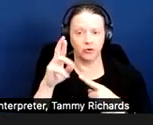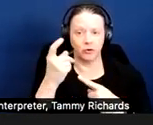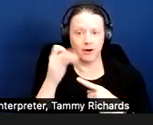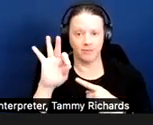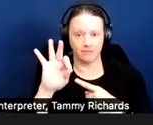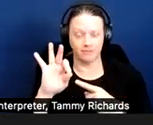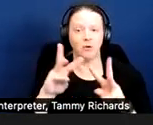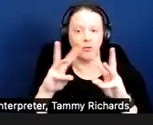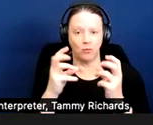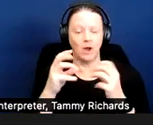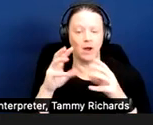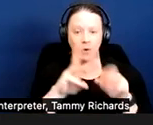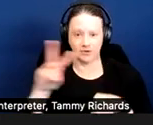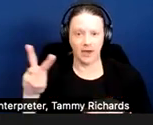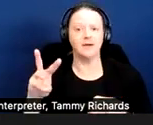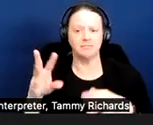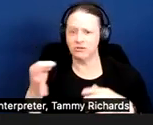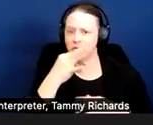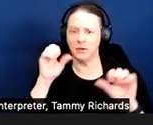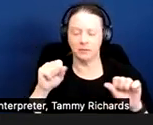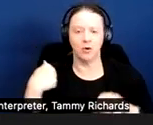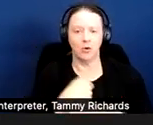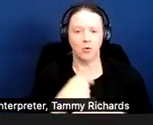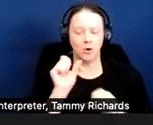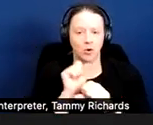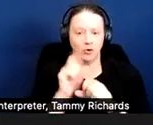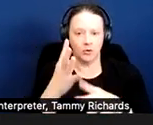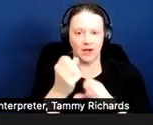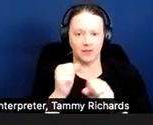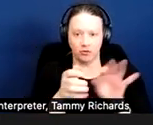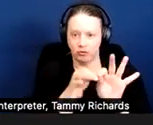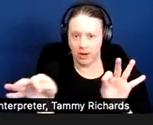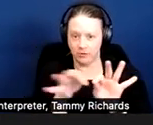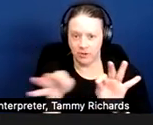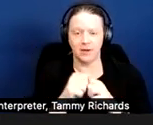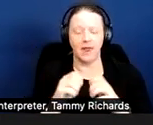We do work on getting captioning and the transcript up to make sure that those videos are fully